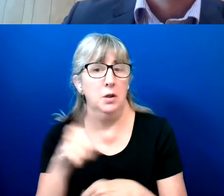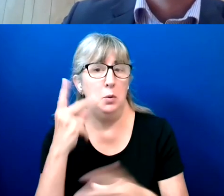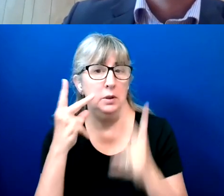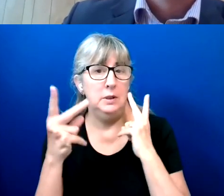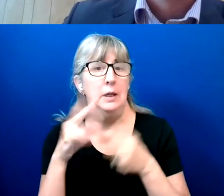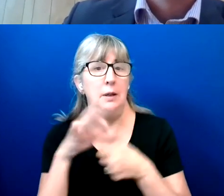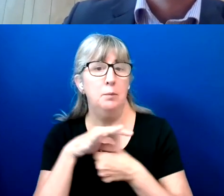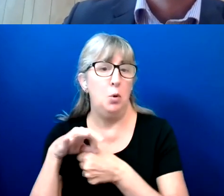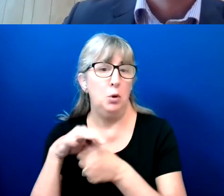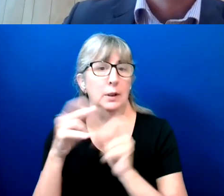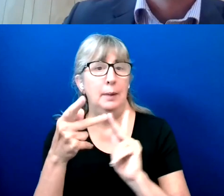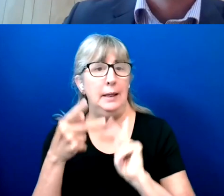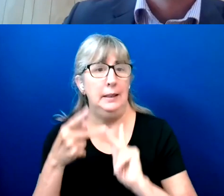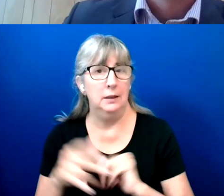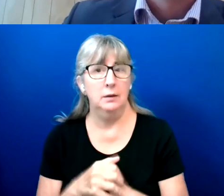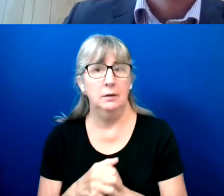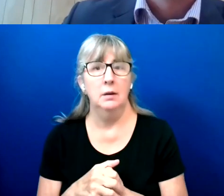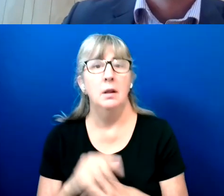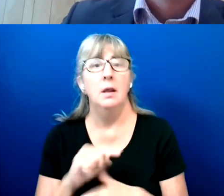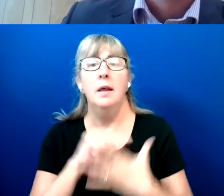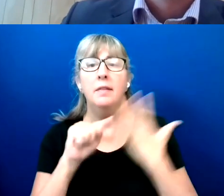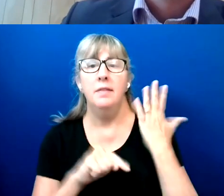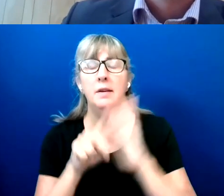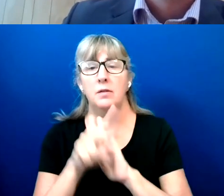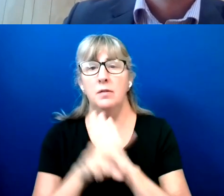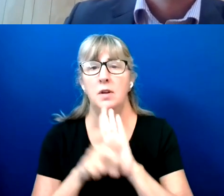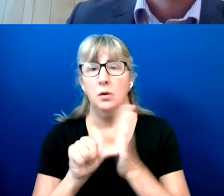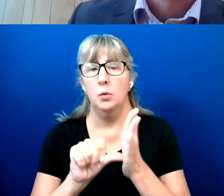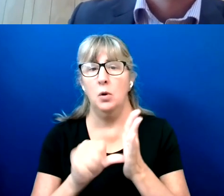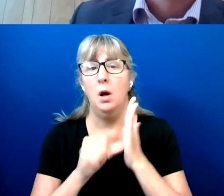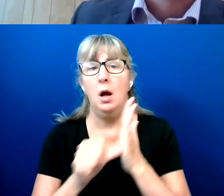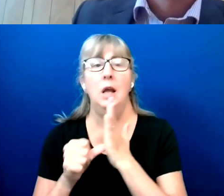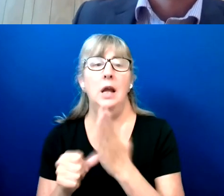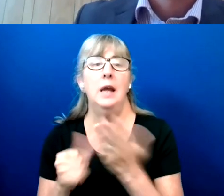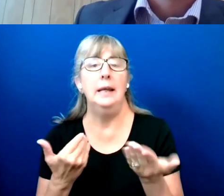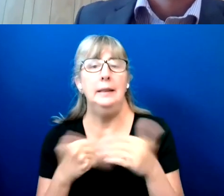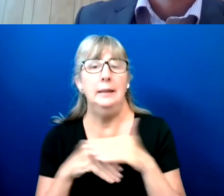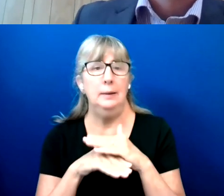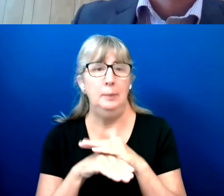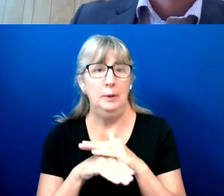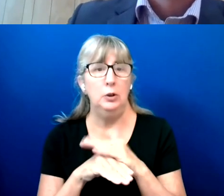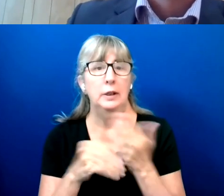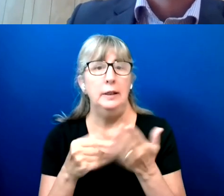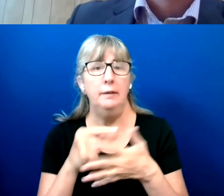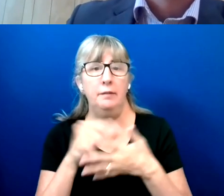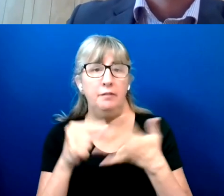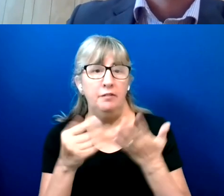And these videos will highlight the accessibility features of the ballot marking devices.